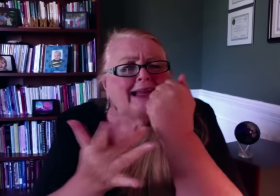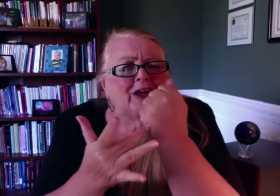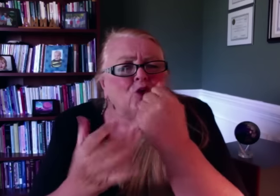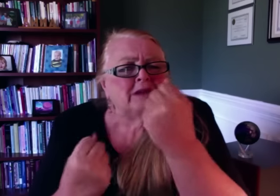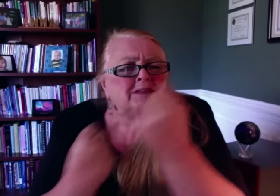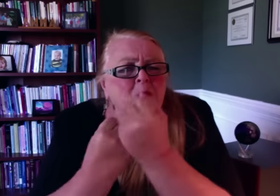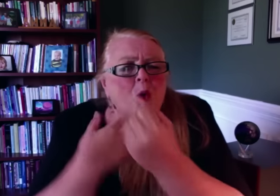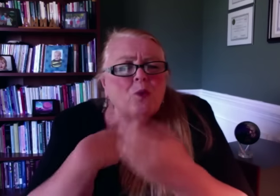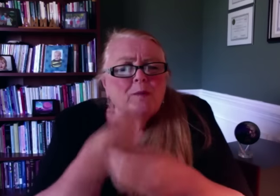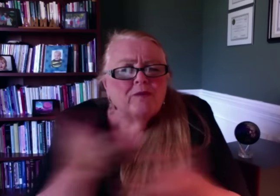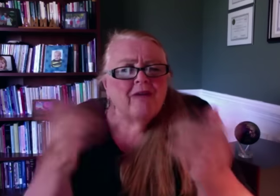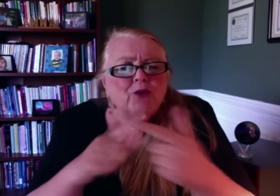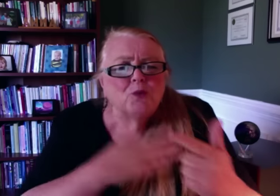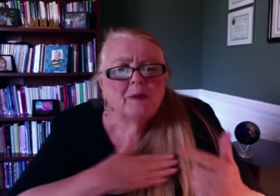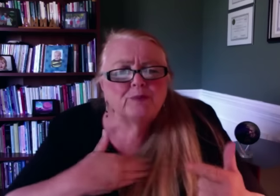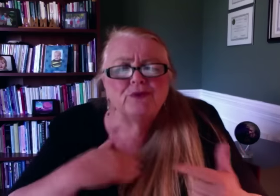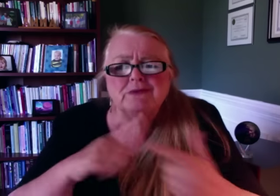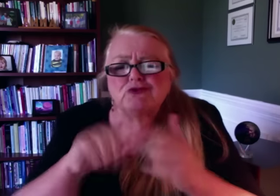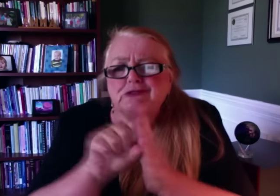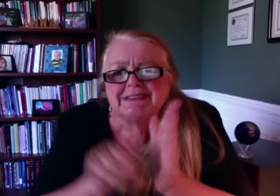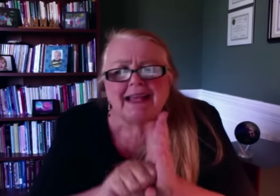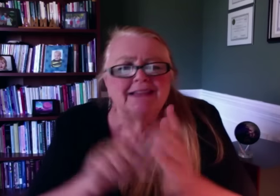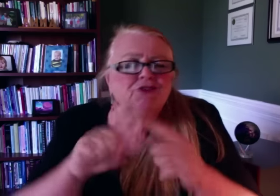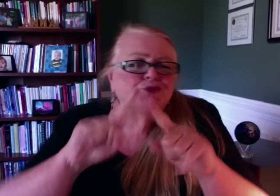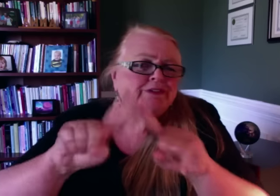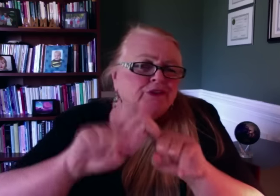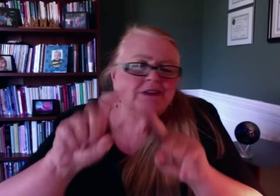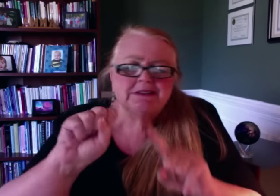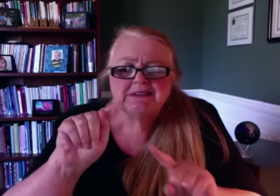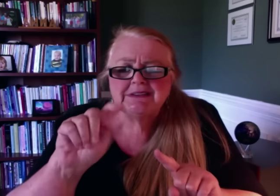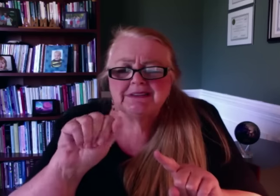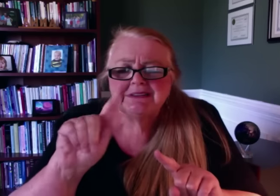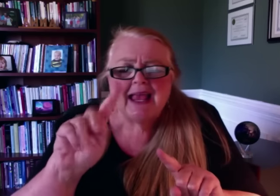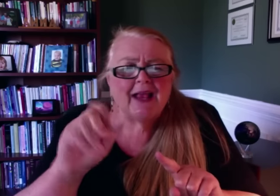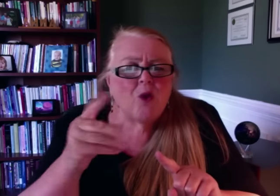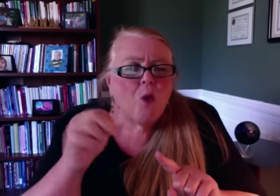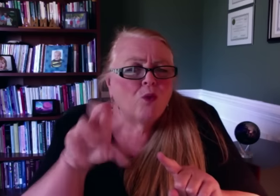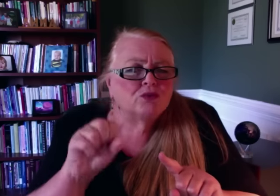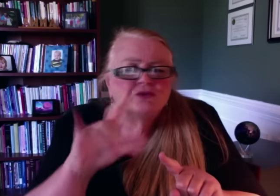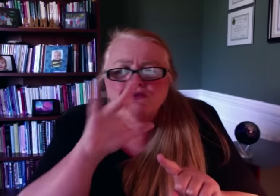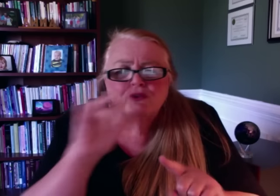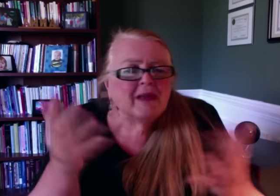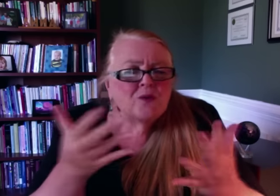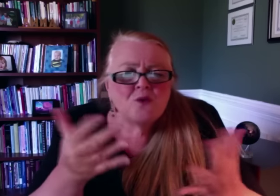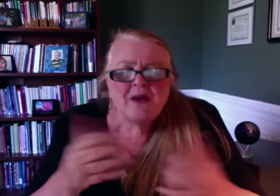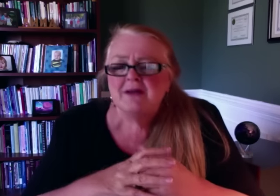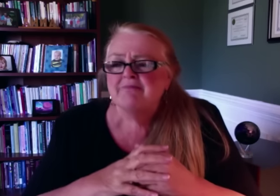I learned about the technical support that we provide to members, to the state associations, and our stakeholders.